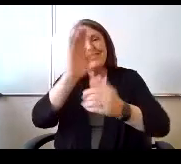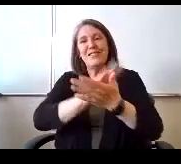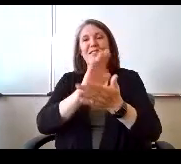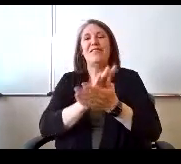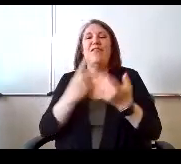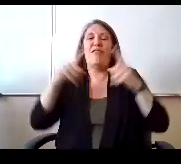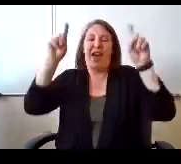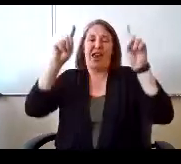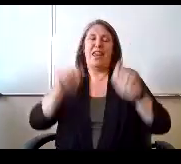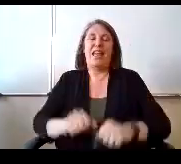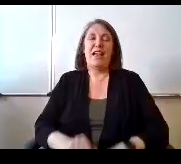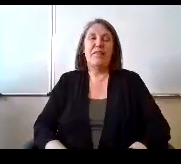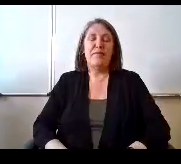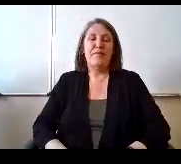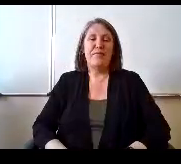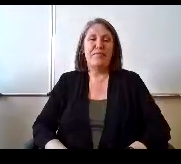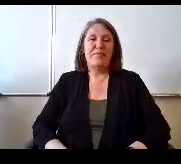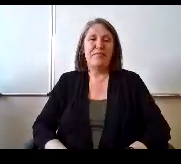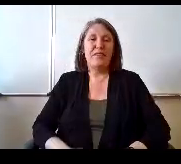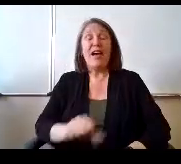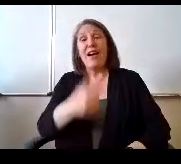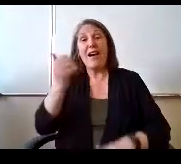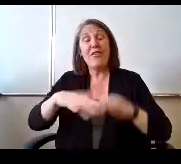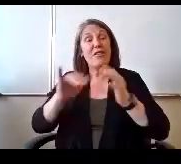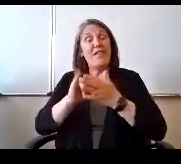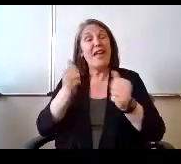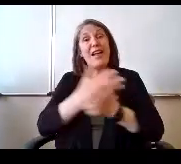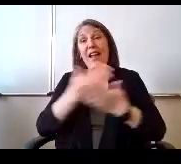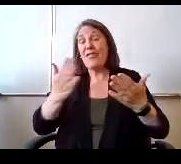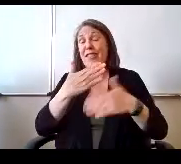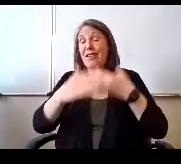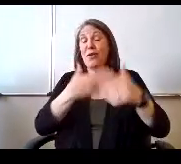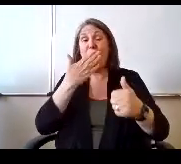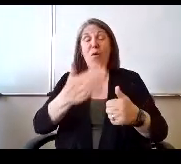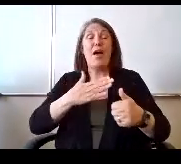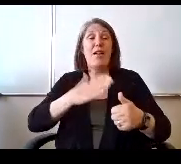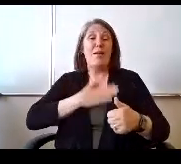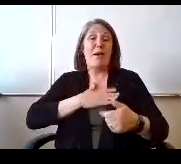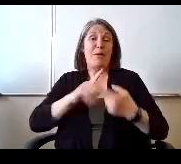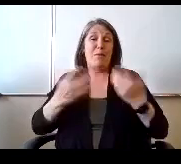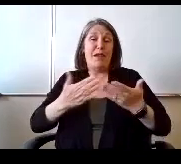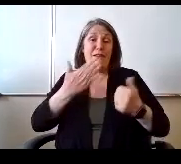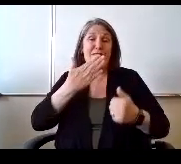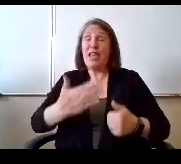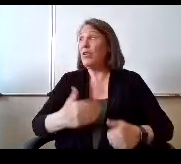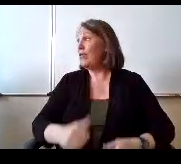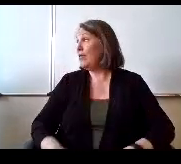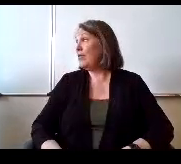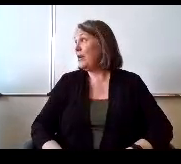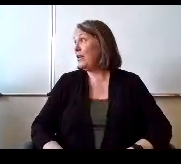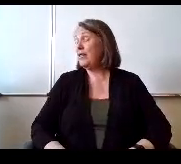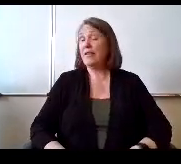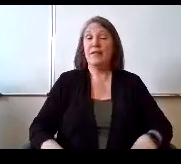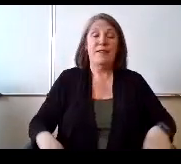Other than that, everything is going well. I'm pleasure to be here and thank you so much. Thank you Mr.